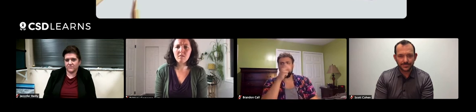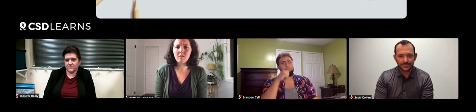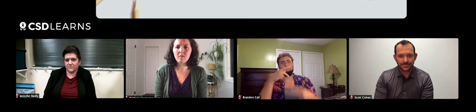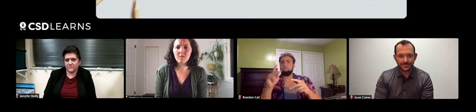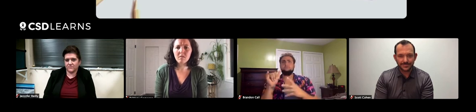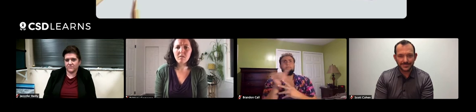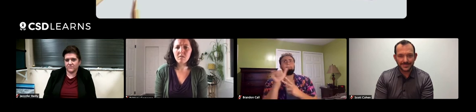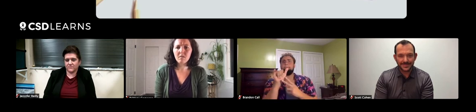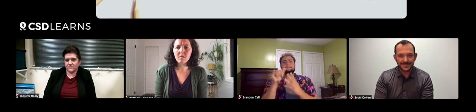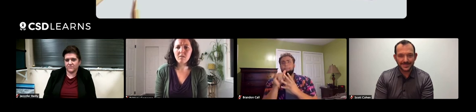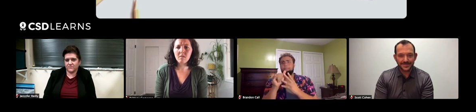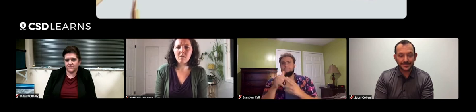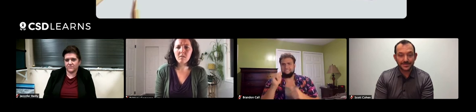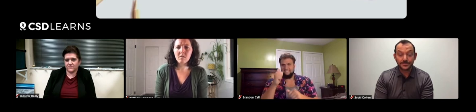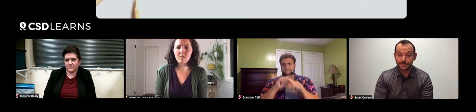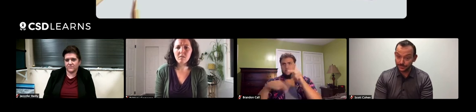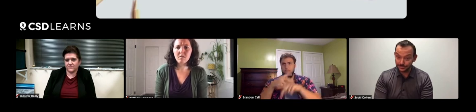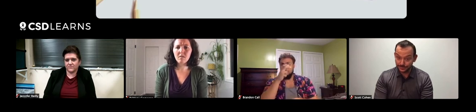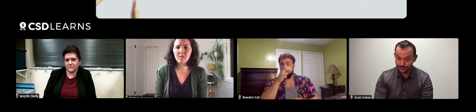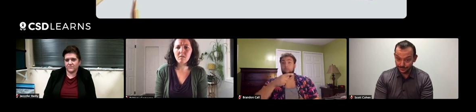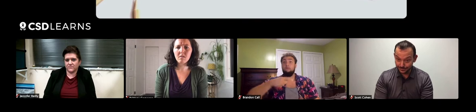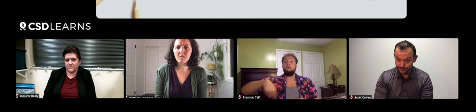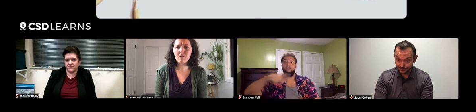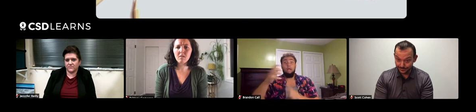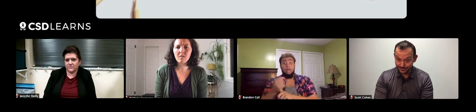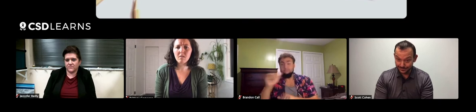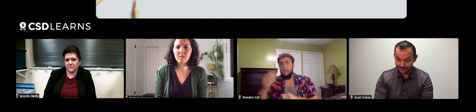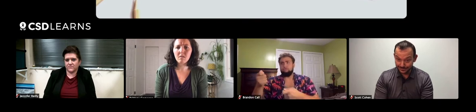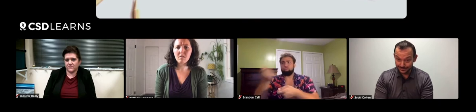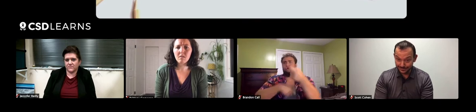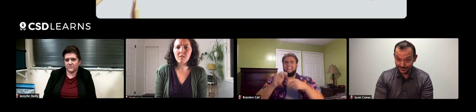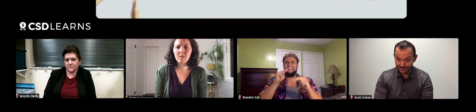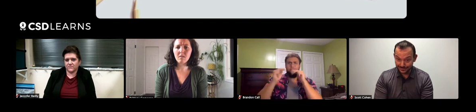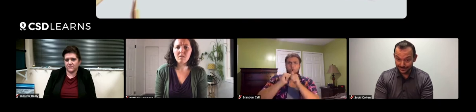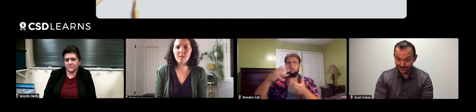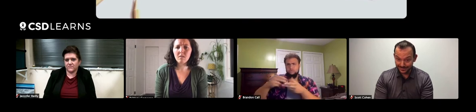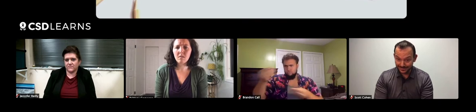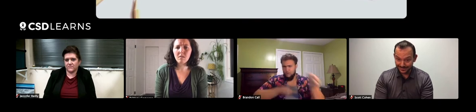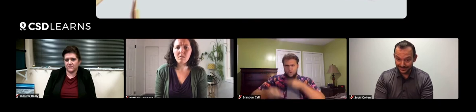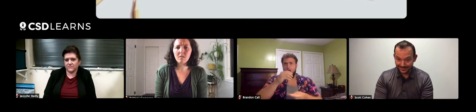They cannot be the same, they need to be 10 separate, different bugs. So if anyone catches anything that's similar or too many,